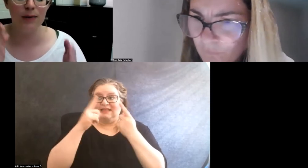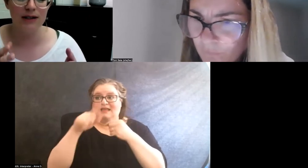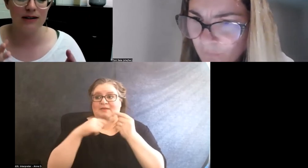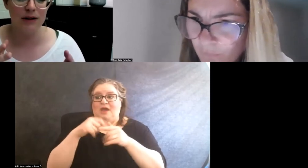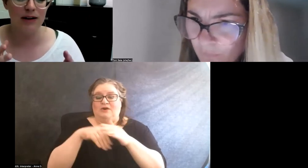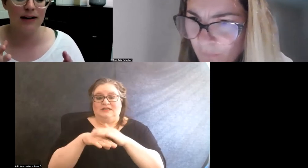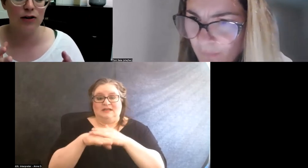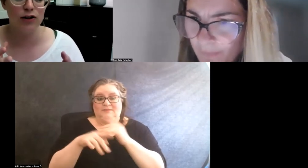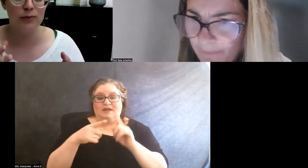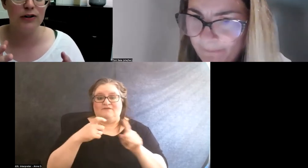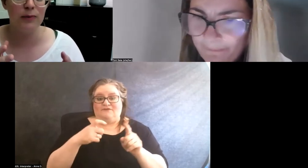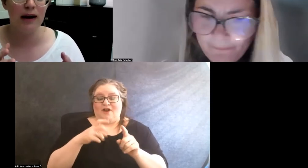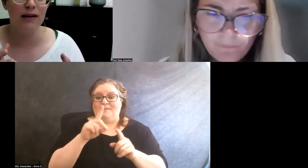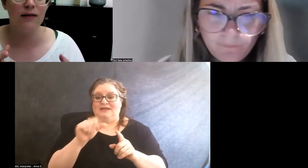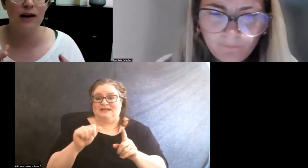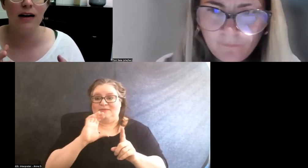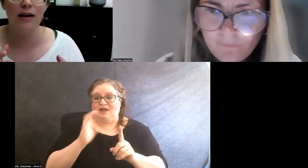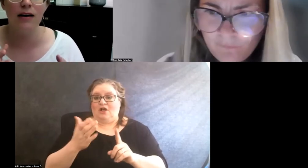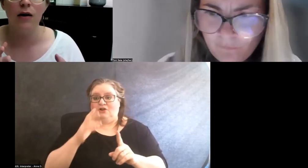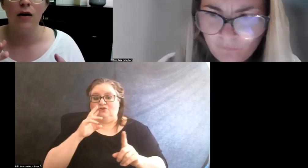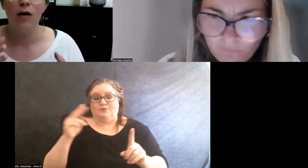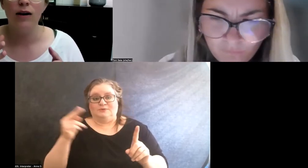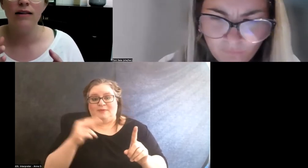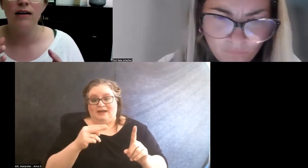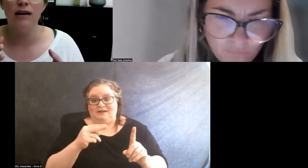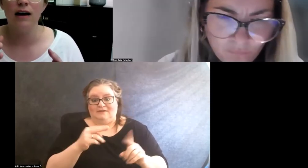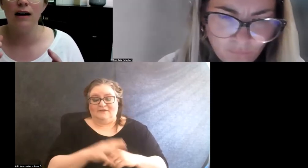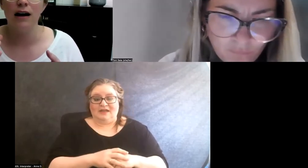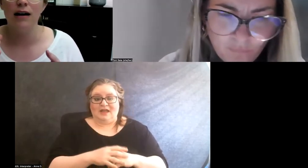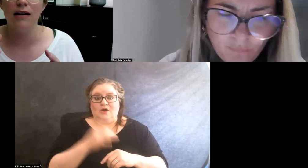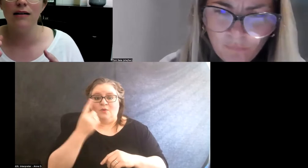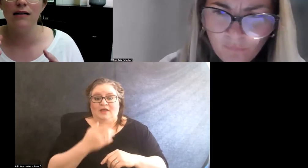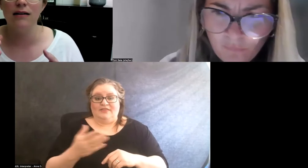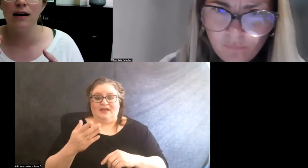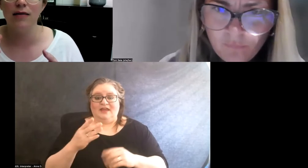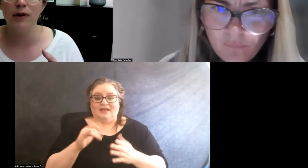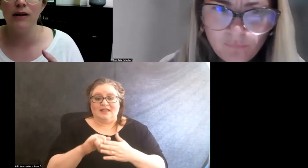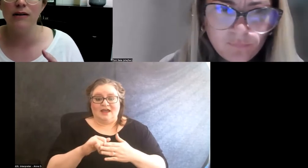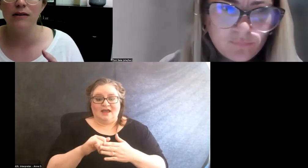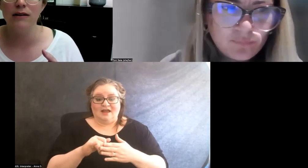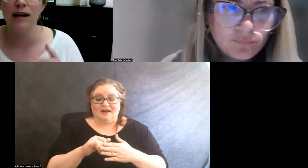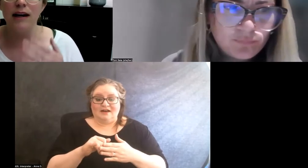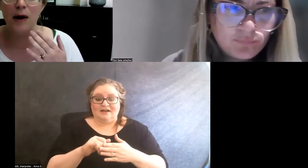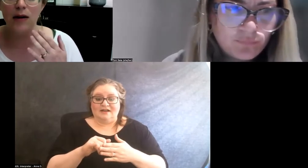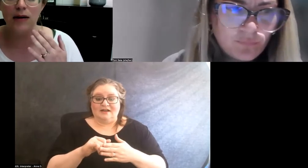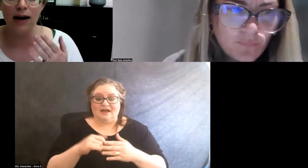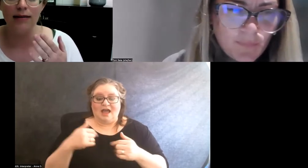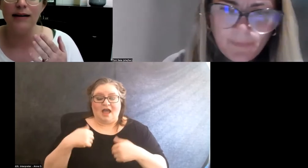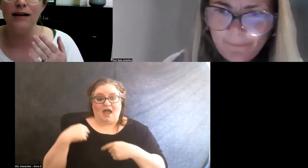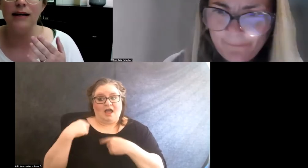from a disability culture perspective. And one thing that I have been thinking about a lot lately